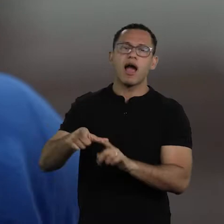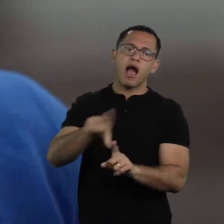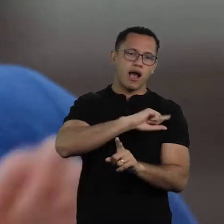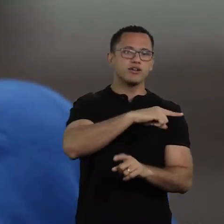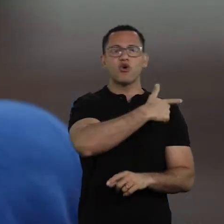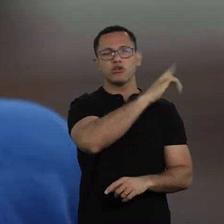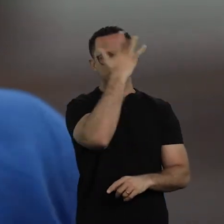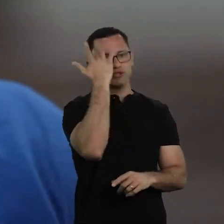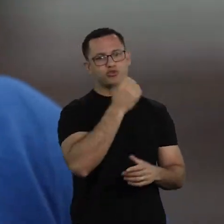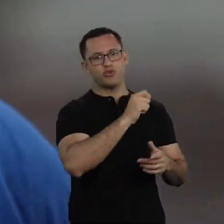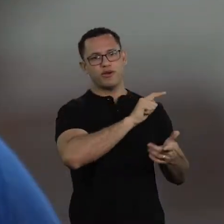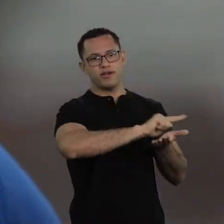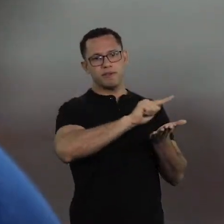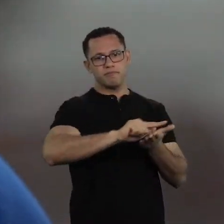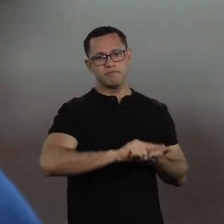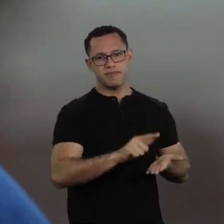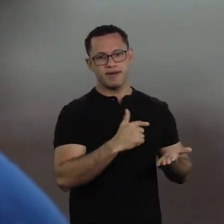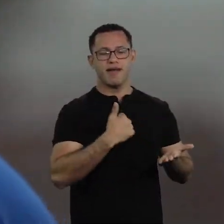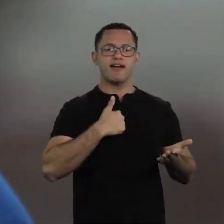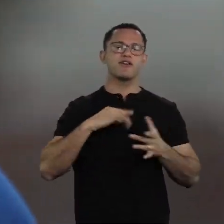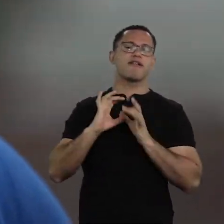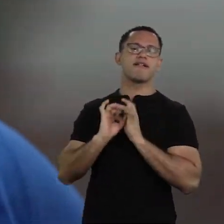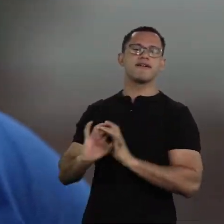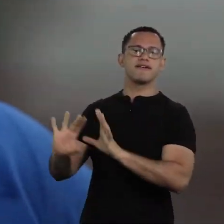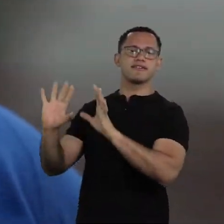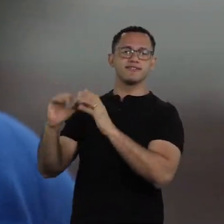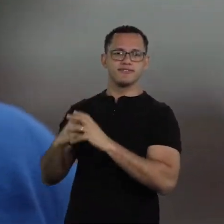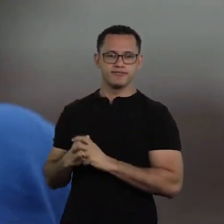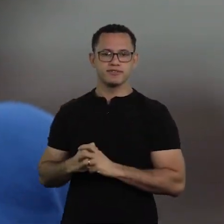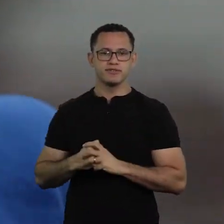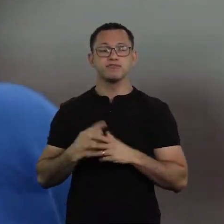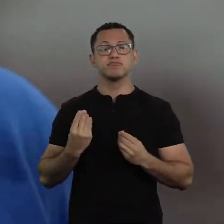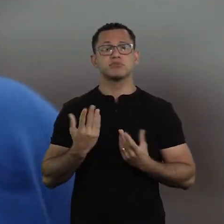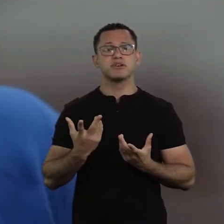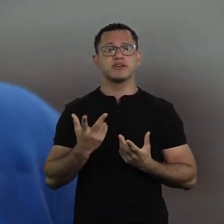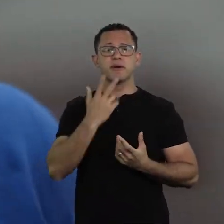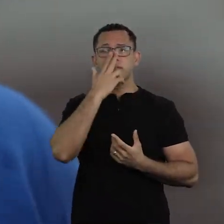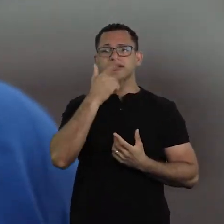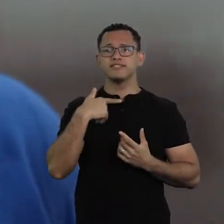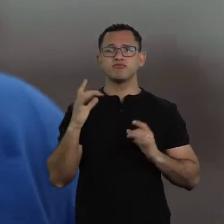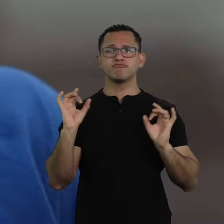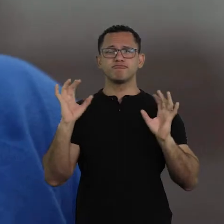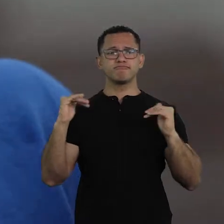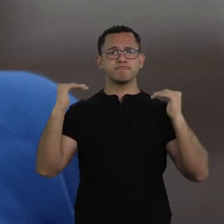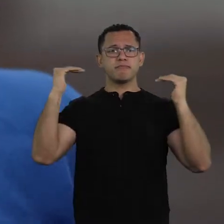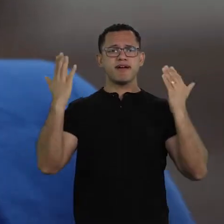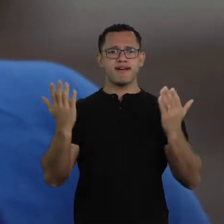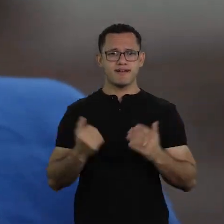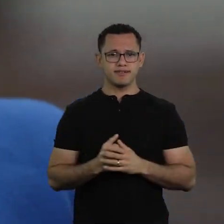for me to live my life free, this is not freedom it is privilege and this confusion between freedom and privilege,